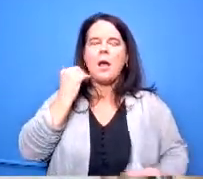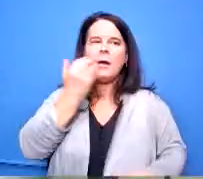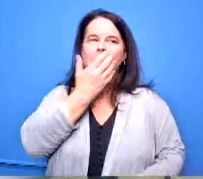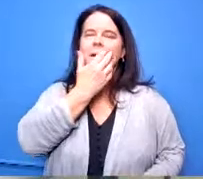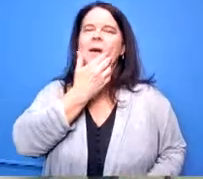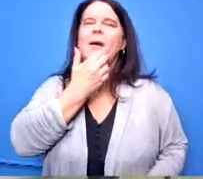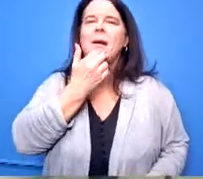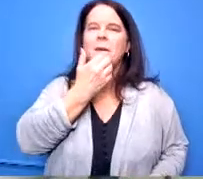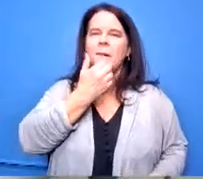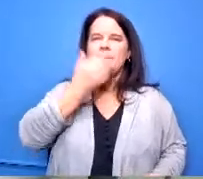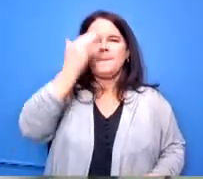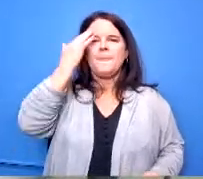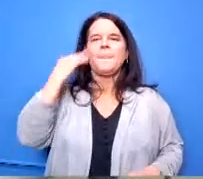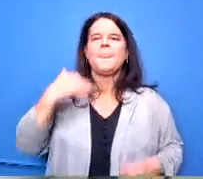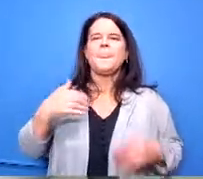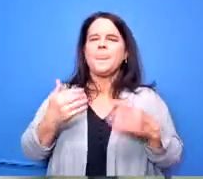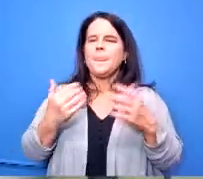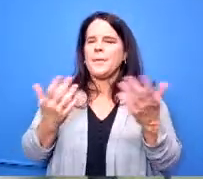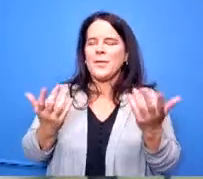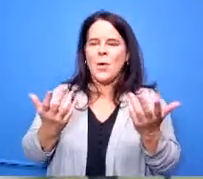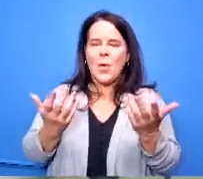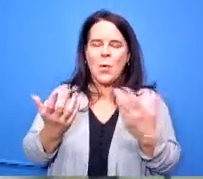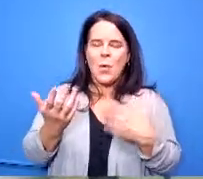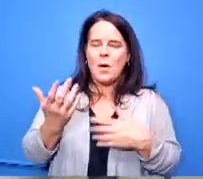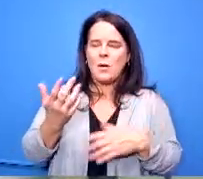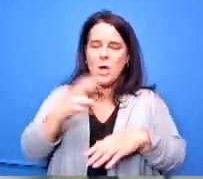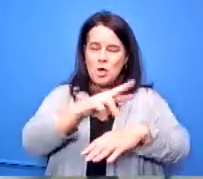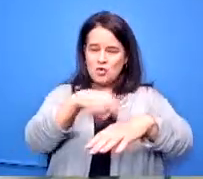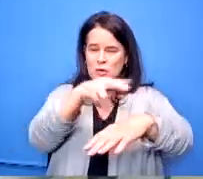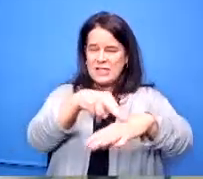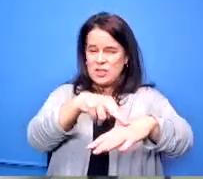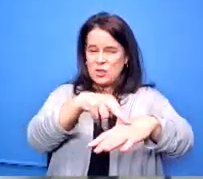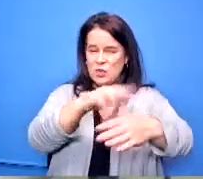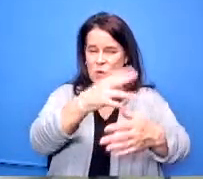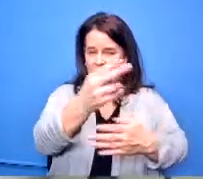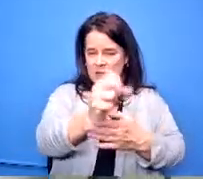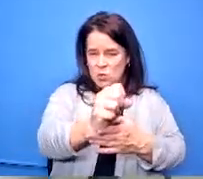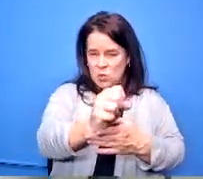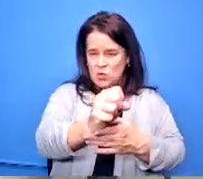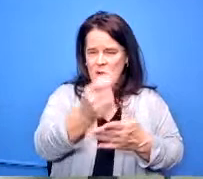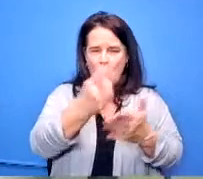i guess so what is the plan for our traditional schools to have competitive courses or things that